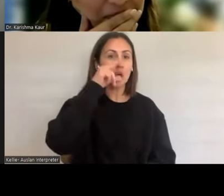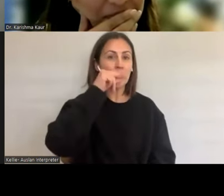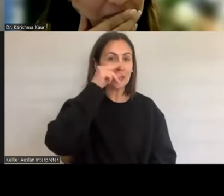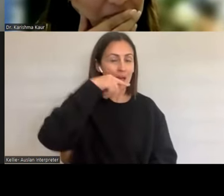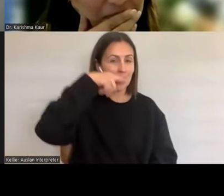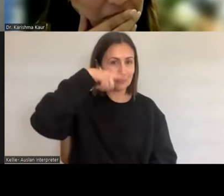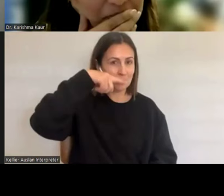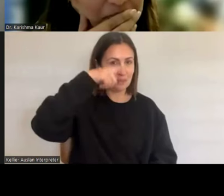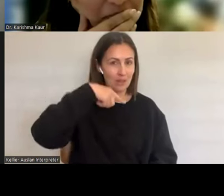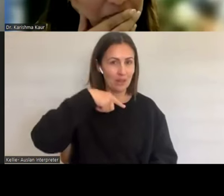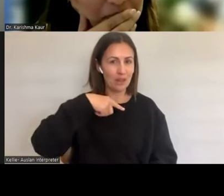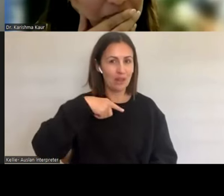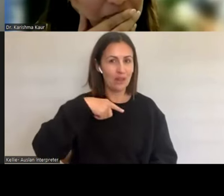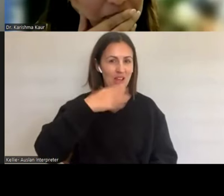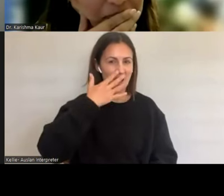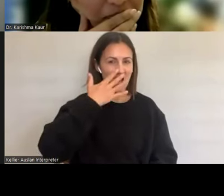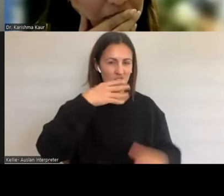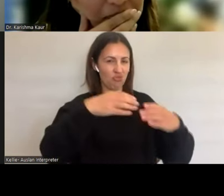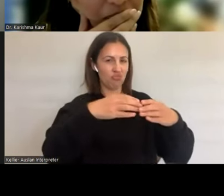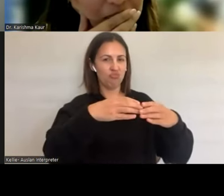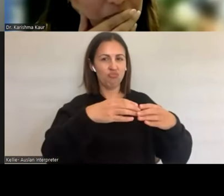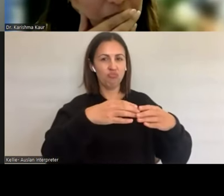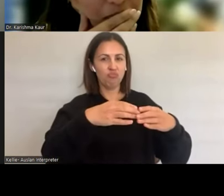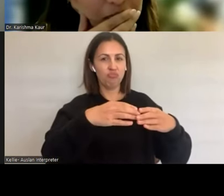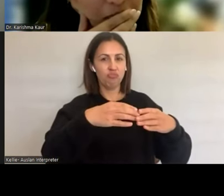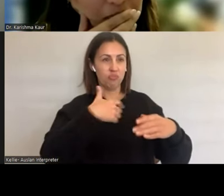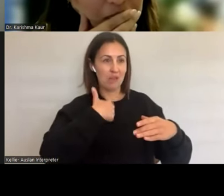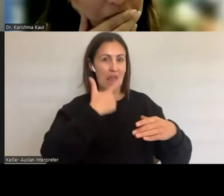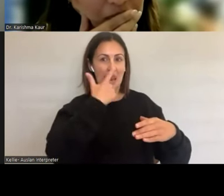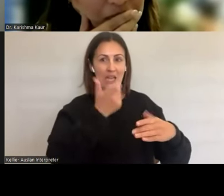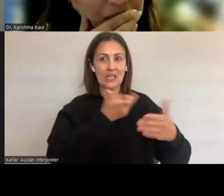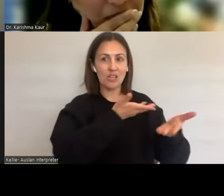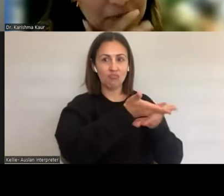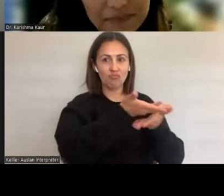we've had the privilege of engaging in consultation with young people across